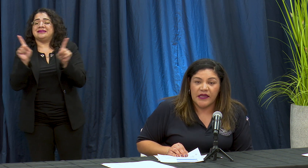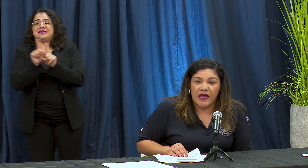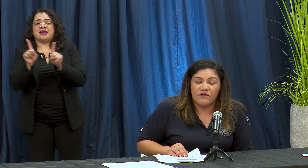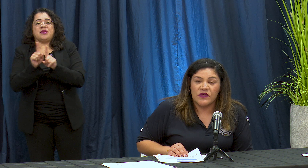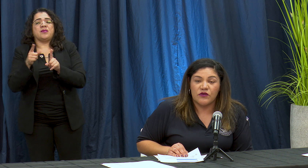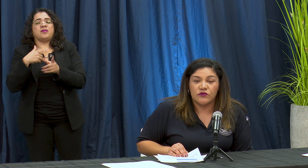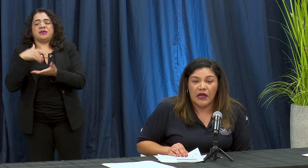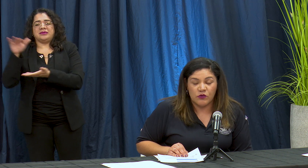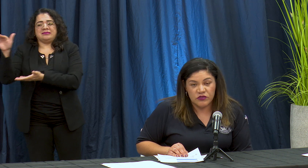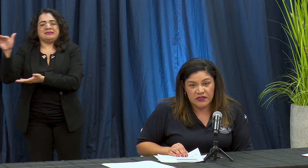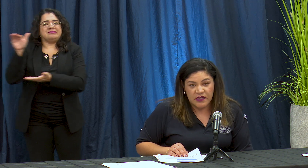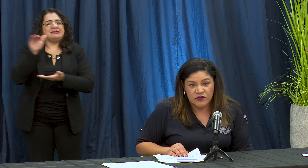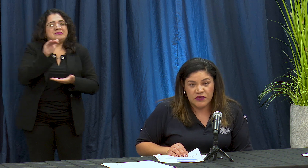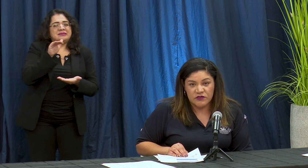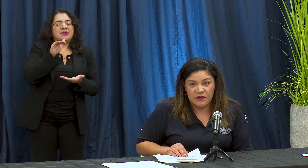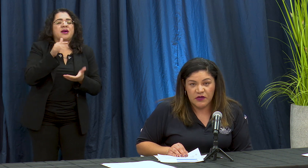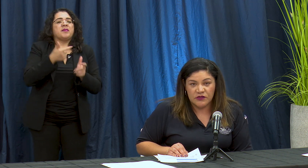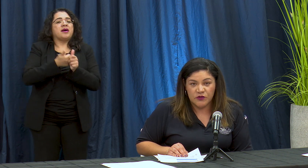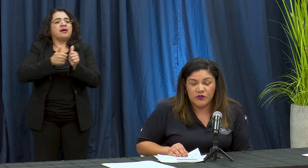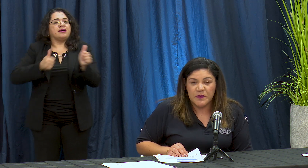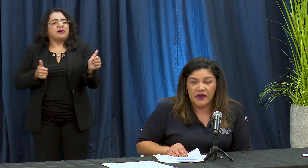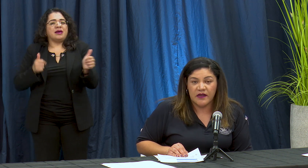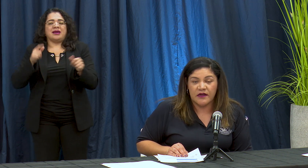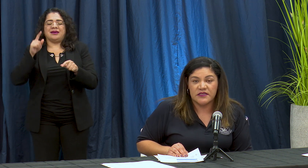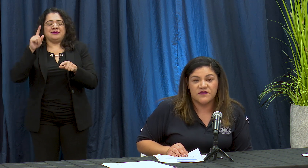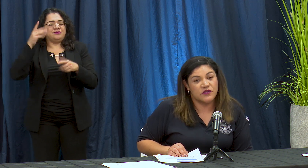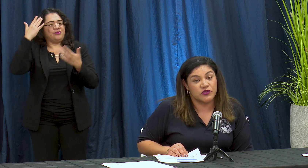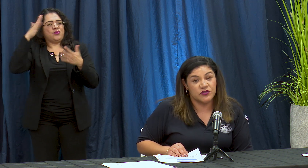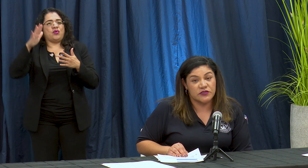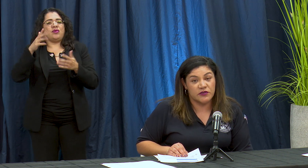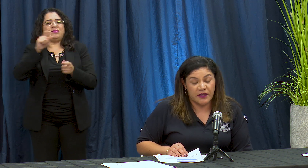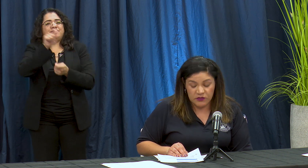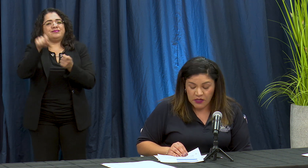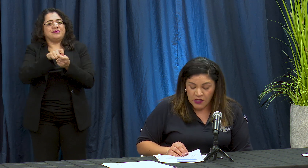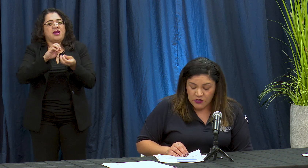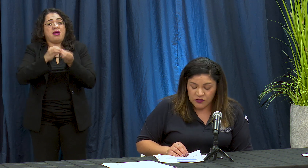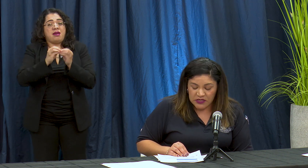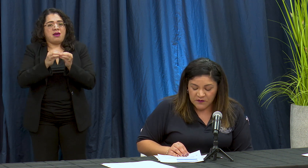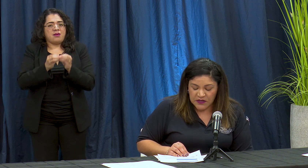video you know atrás en los laboratorios para recibir los resultados so significa